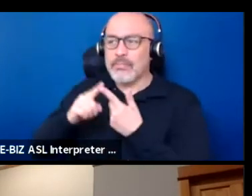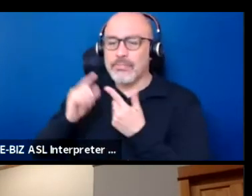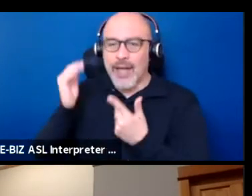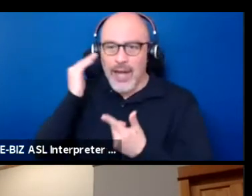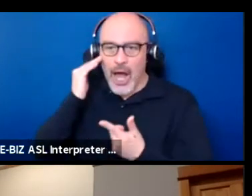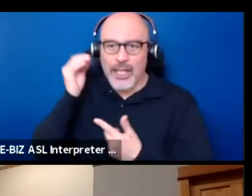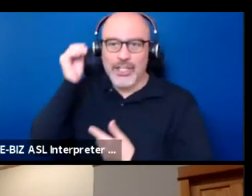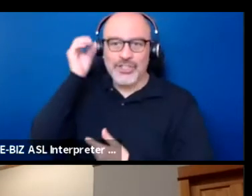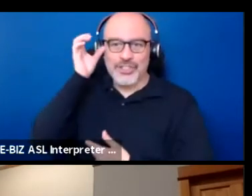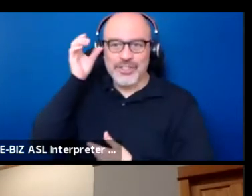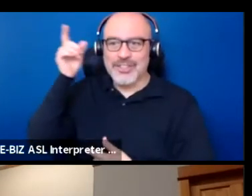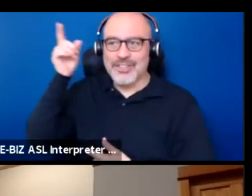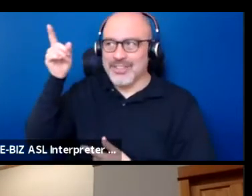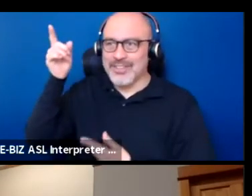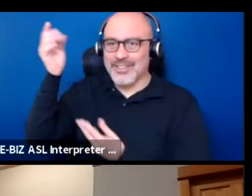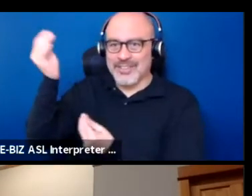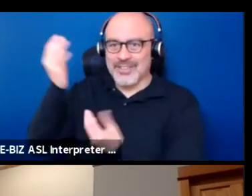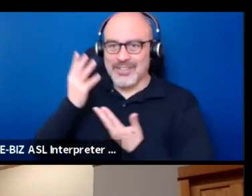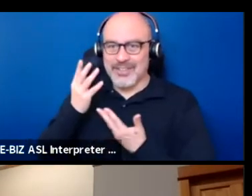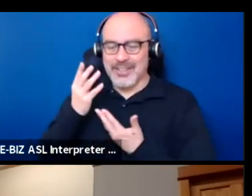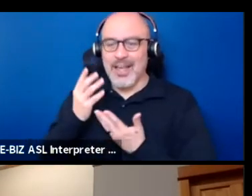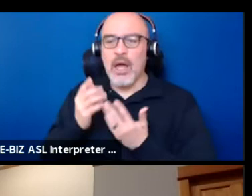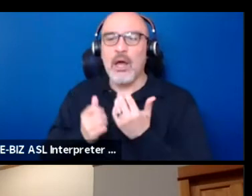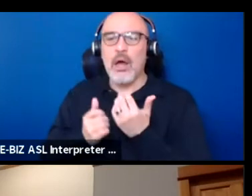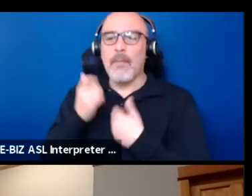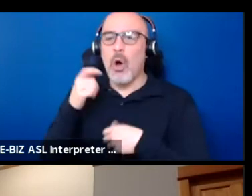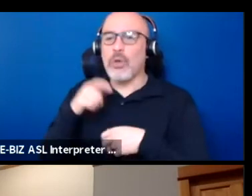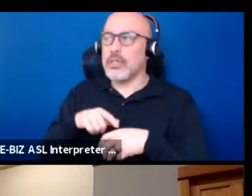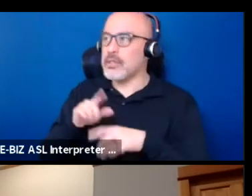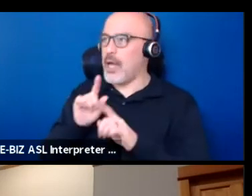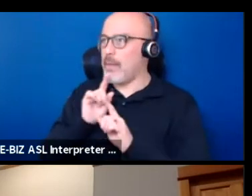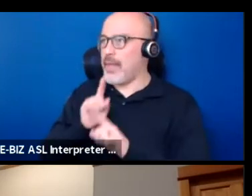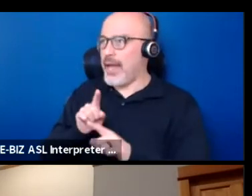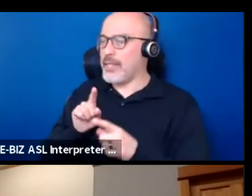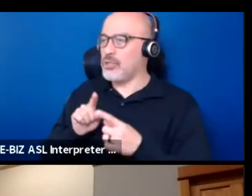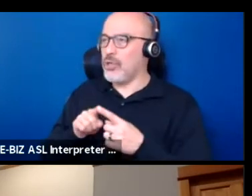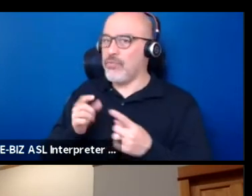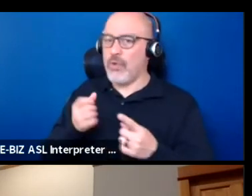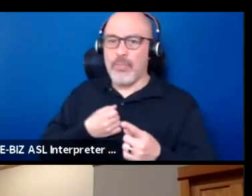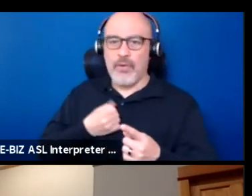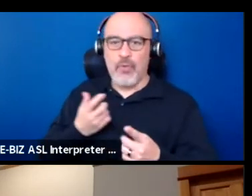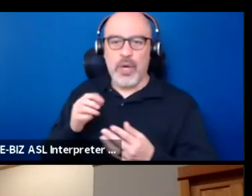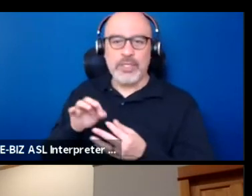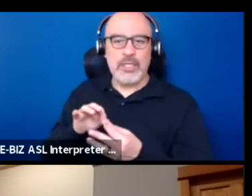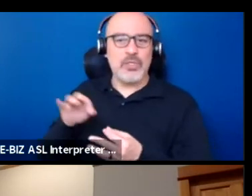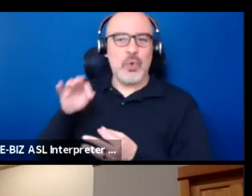and that oftentimes, they will find the answer from the voices and spirit of the elders.